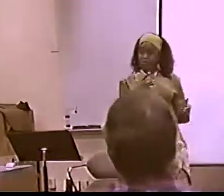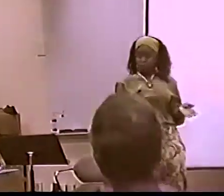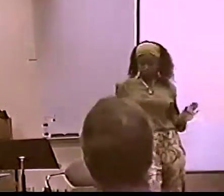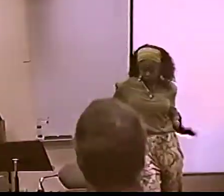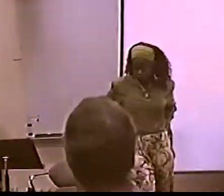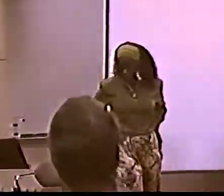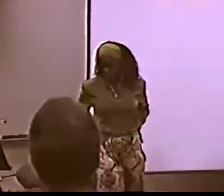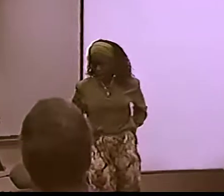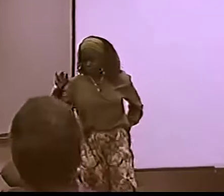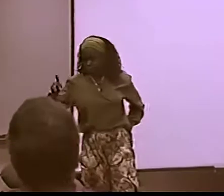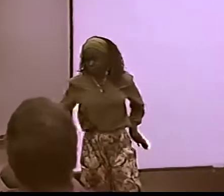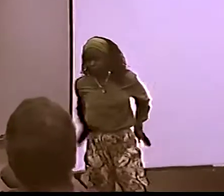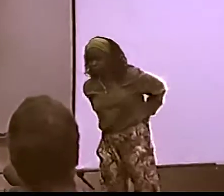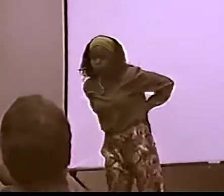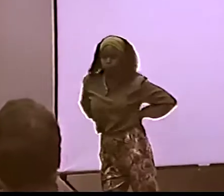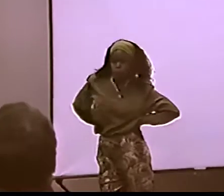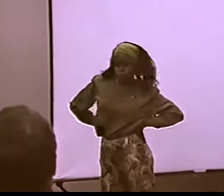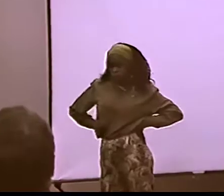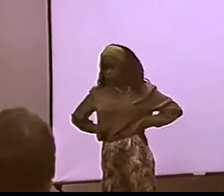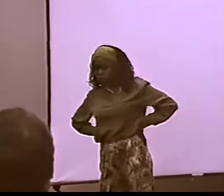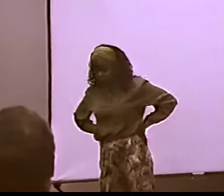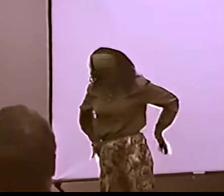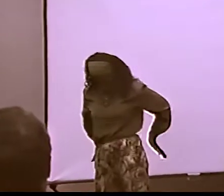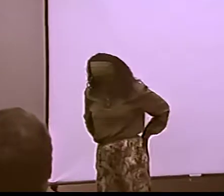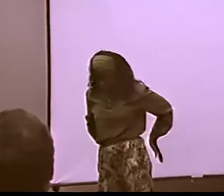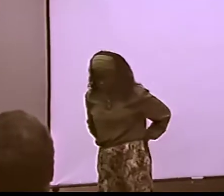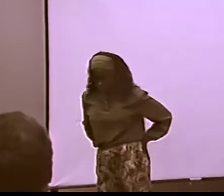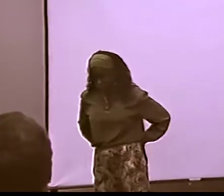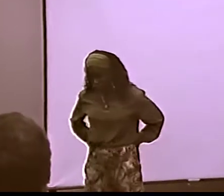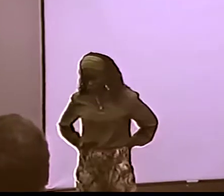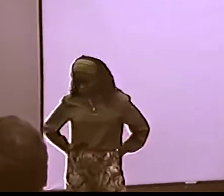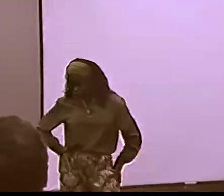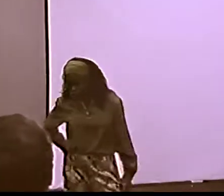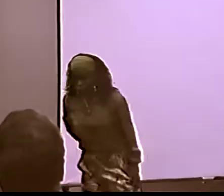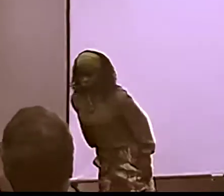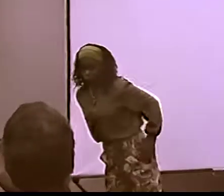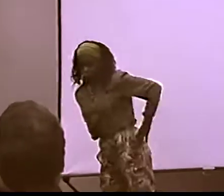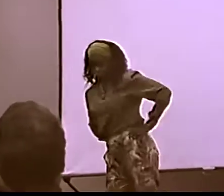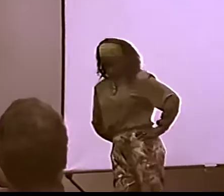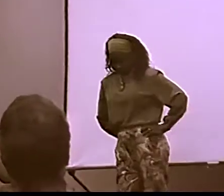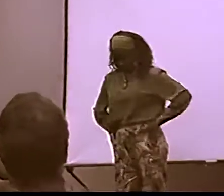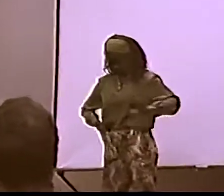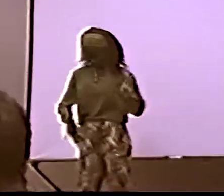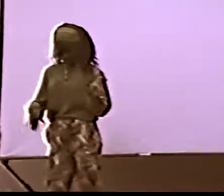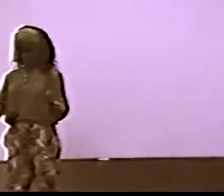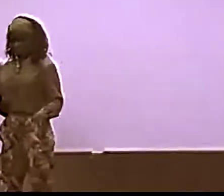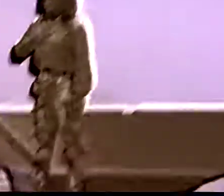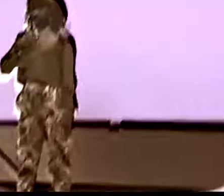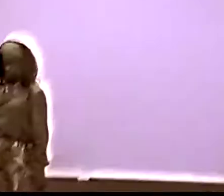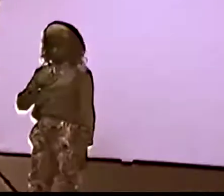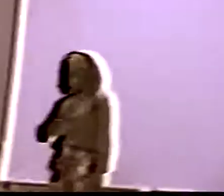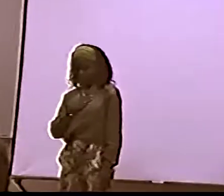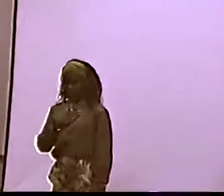AND NOTICE THE BLACK FEMALE WOMAN, HOW SHE USES HER HIPS